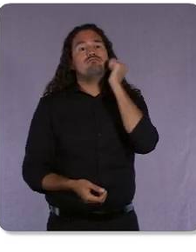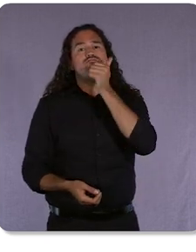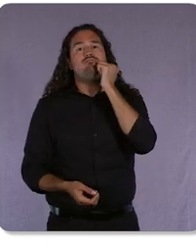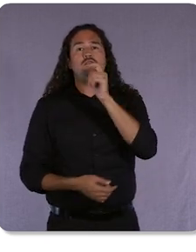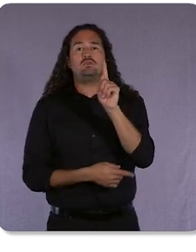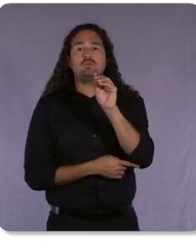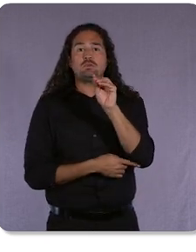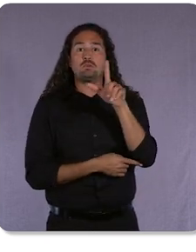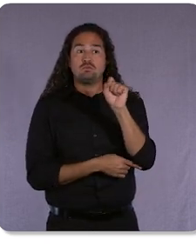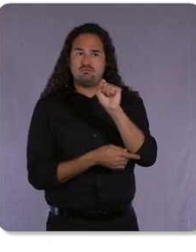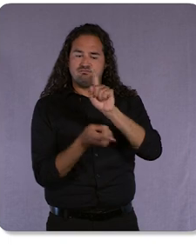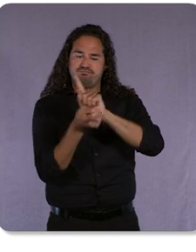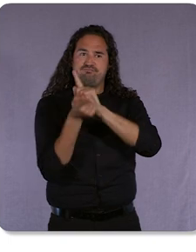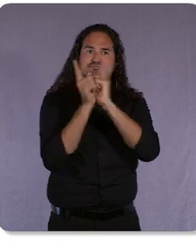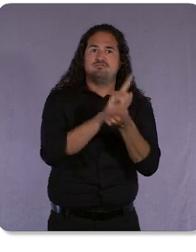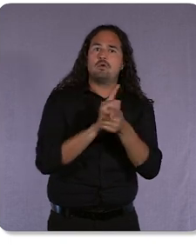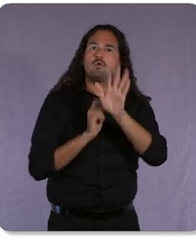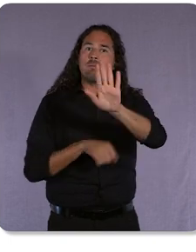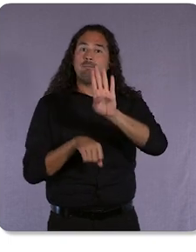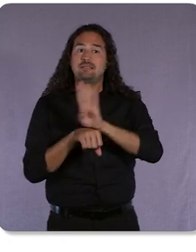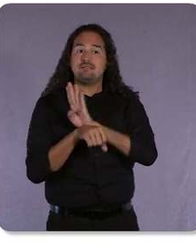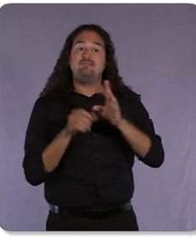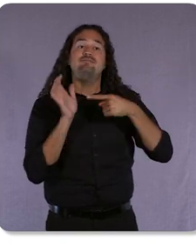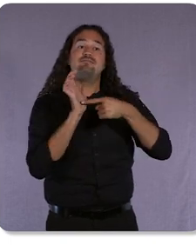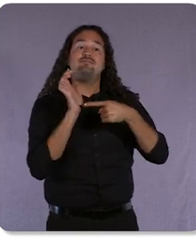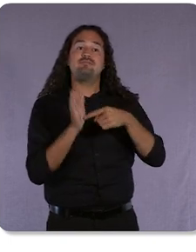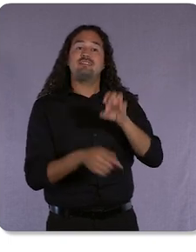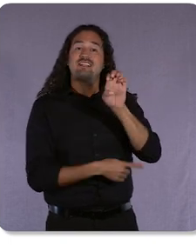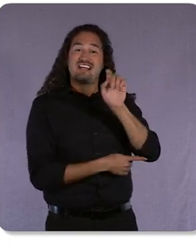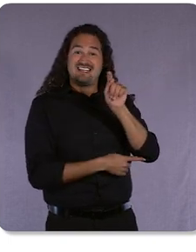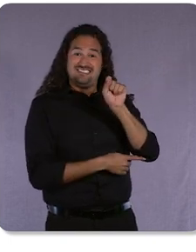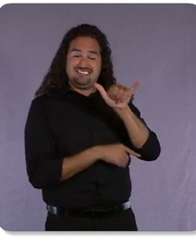which like many businesses is already using Google’s new Insights page to drive growth.